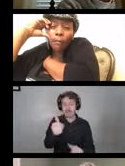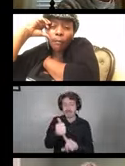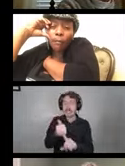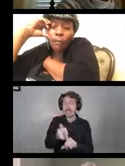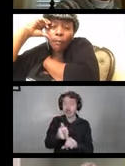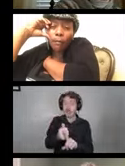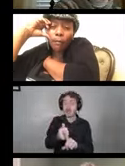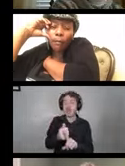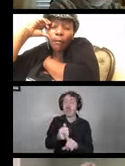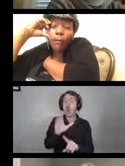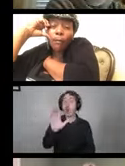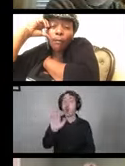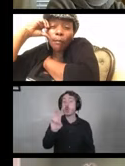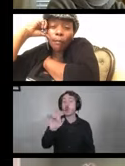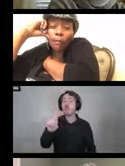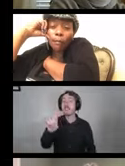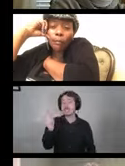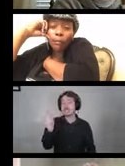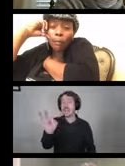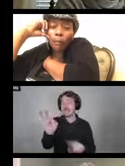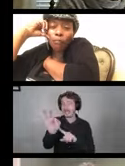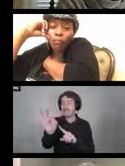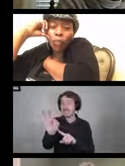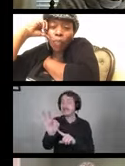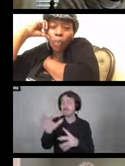The abbreviation is COVID-19.